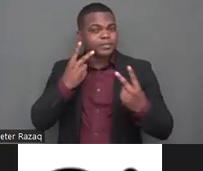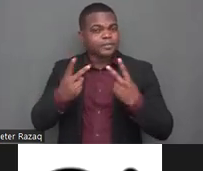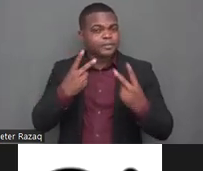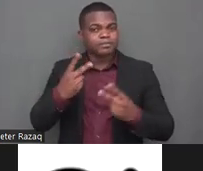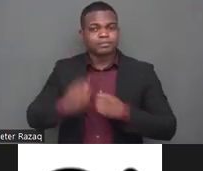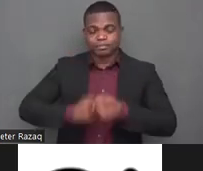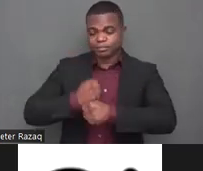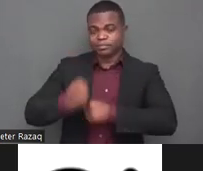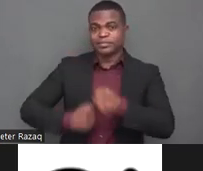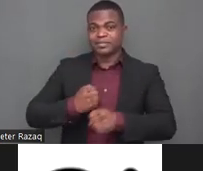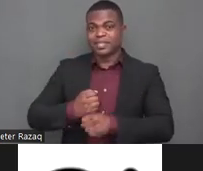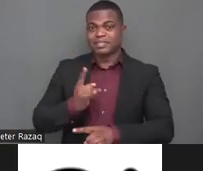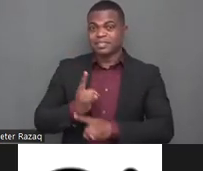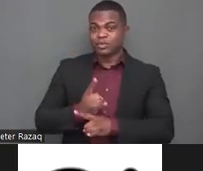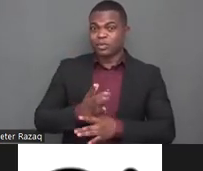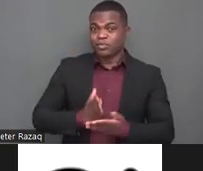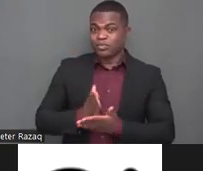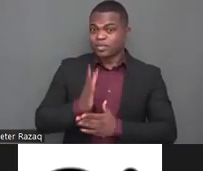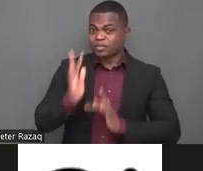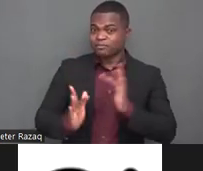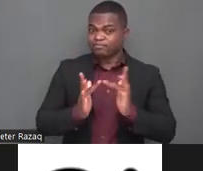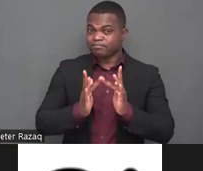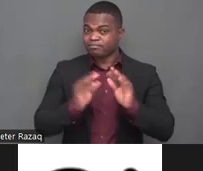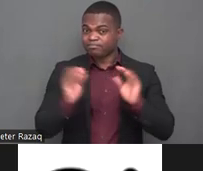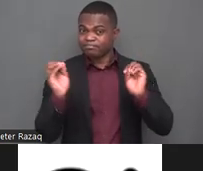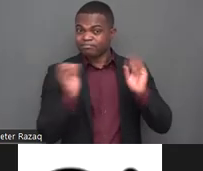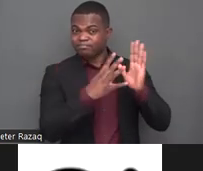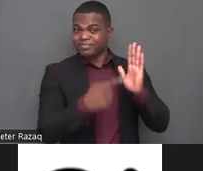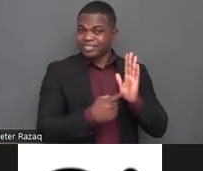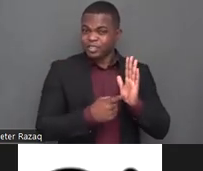among a lot of organizations that are not working primarily in disability rights